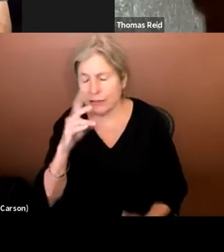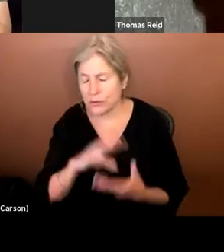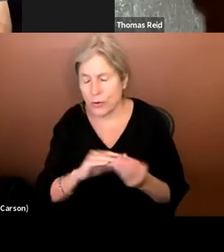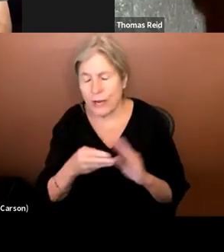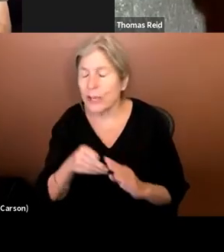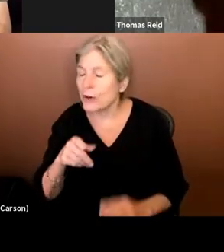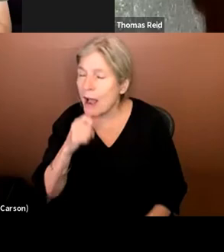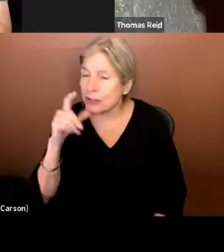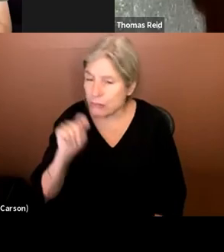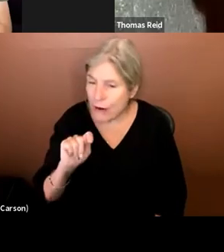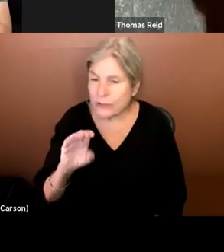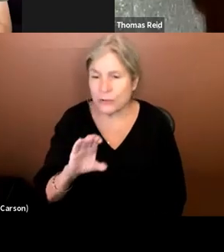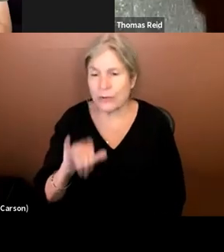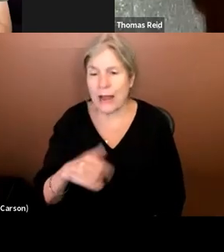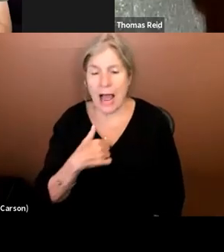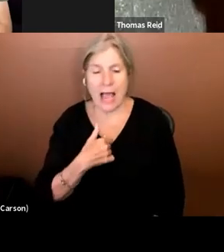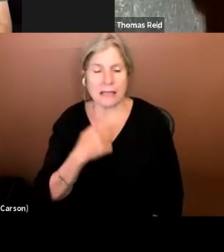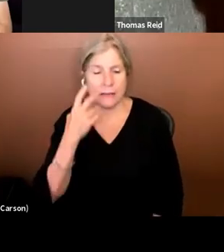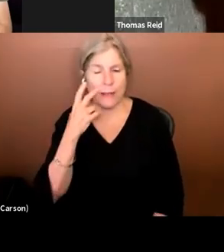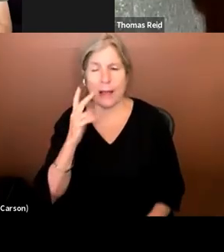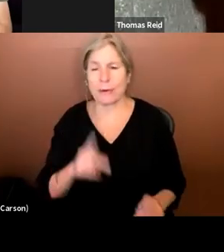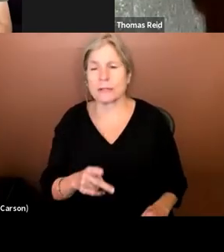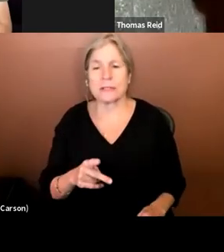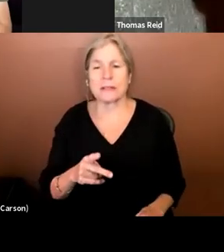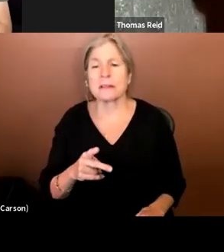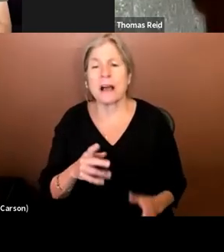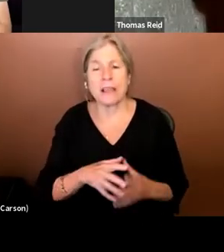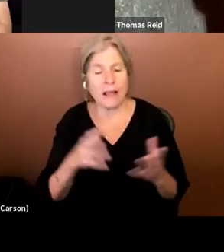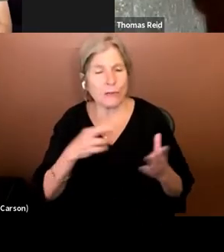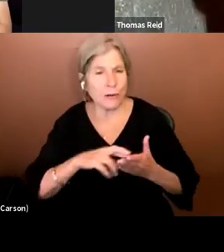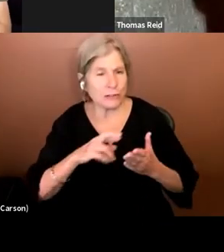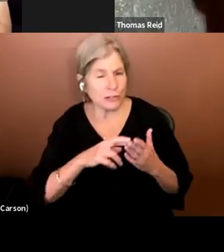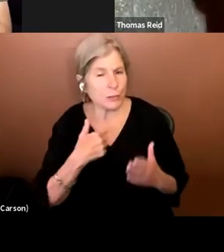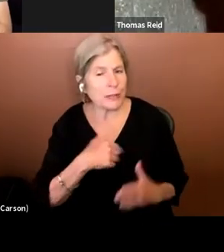as a blind person and a lot of the research that we did in 2013 through